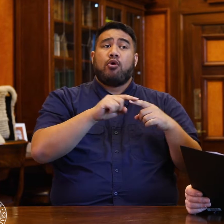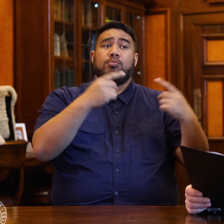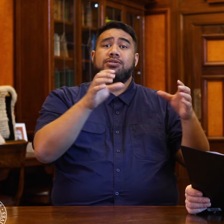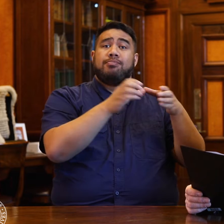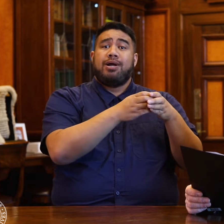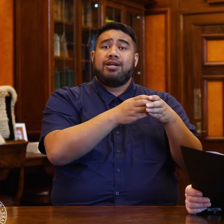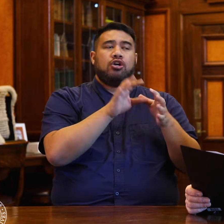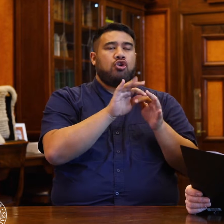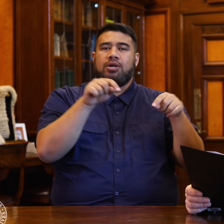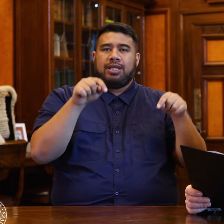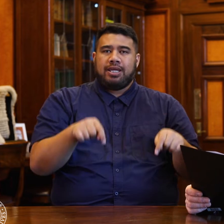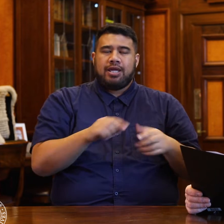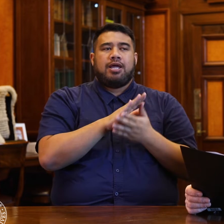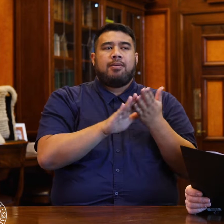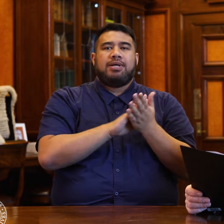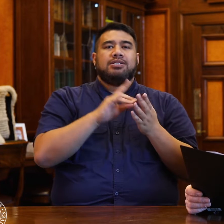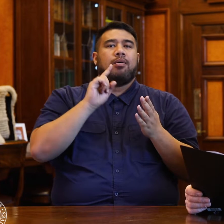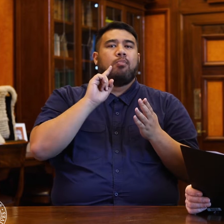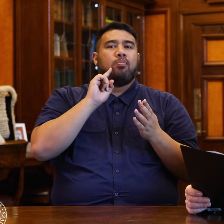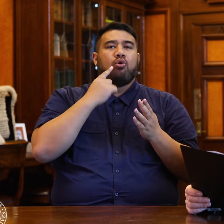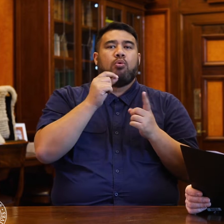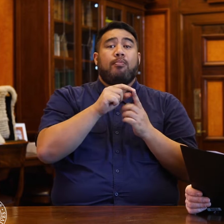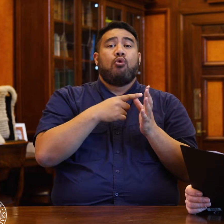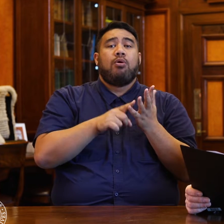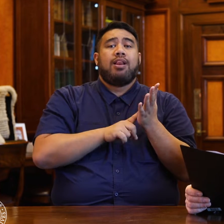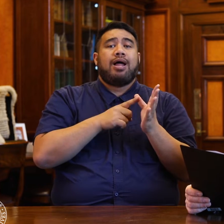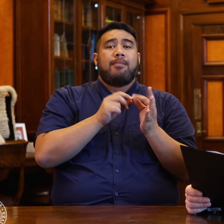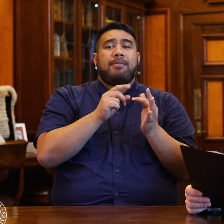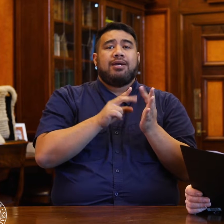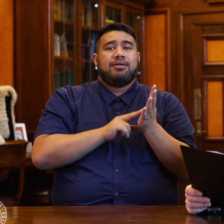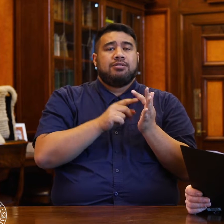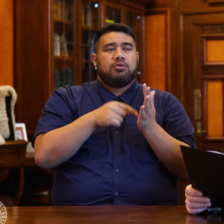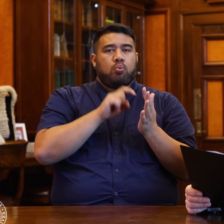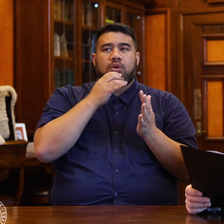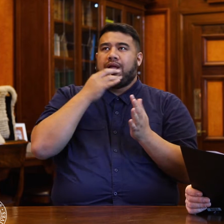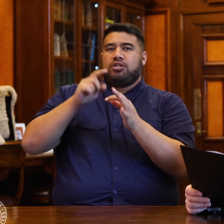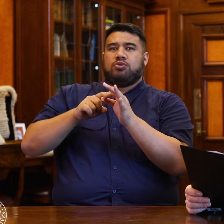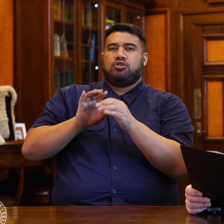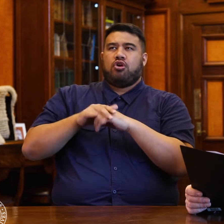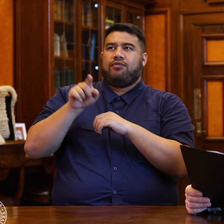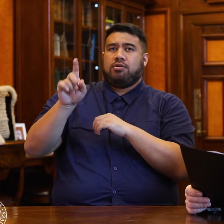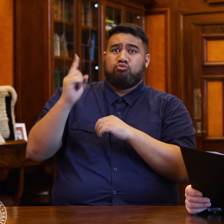the question to the Prime Minister about standing by his Government's policies and actions.